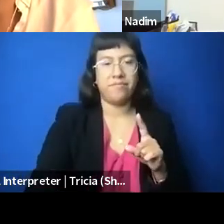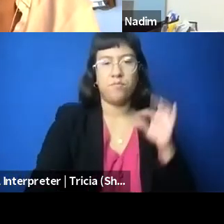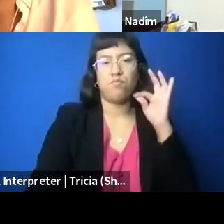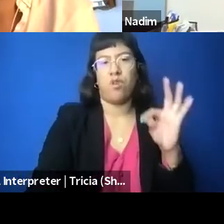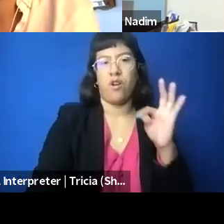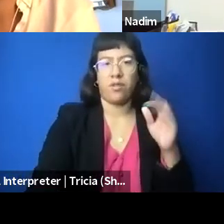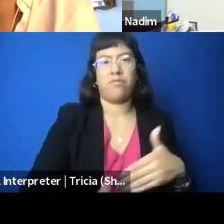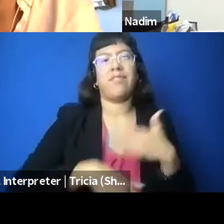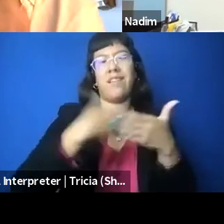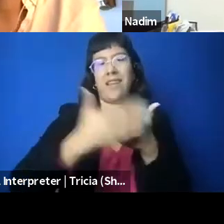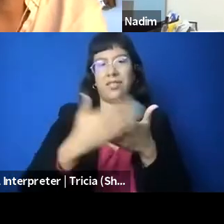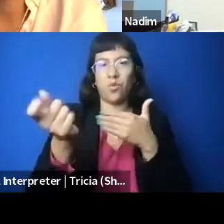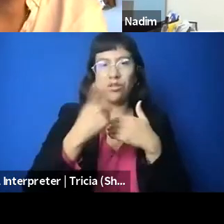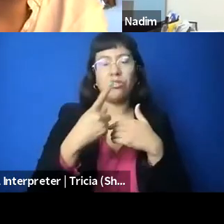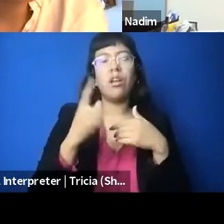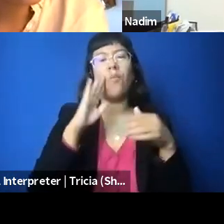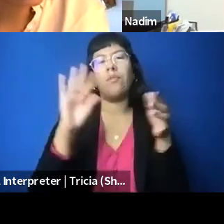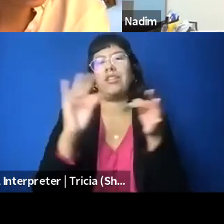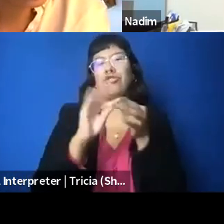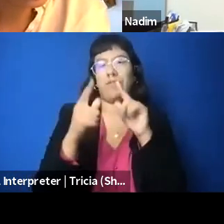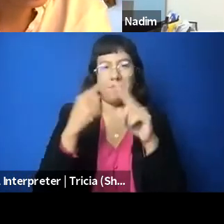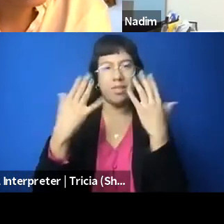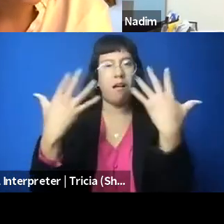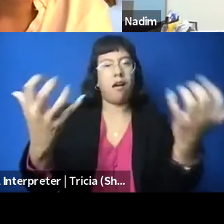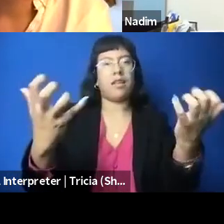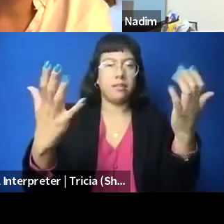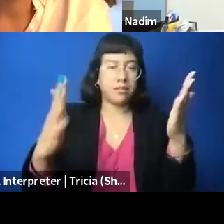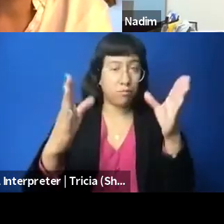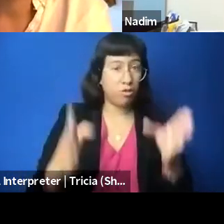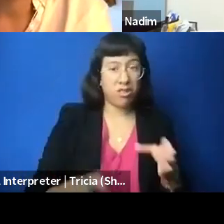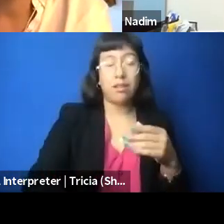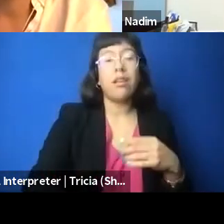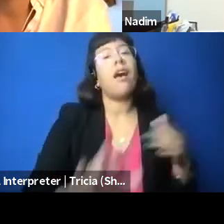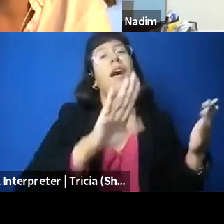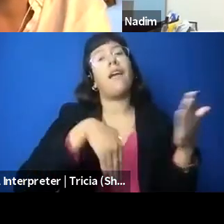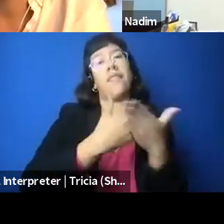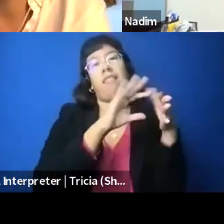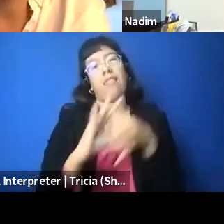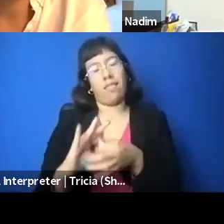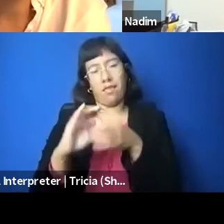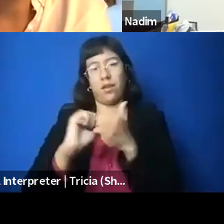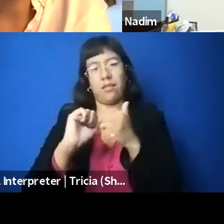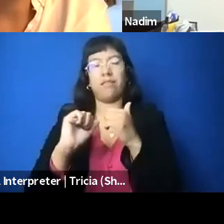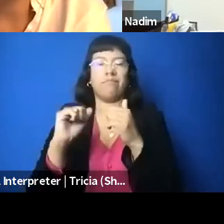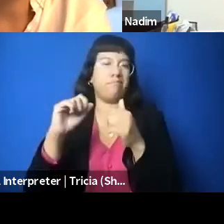So, I'll lift up the question from the audience member and then tie it in, and I'm gonna hand off to Diala. So the question was,